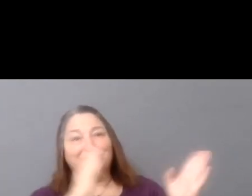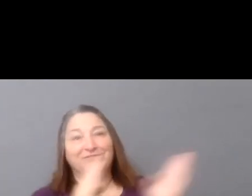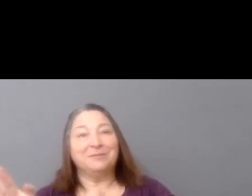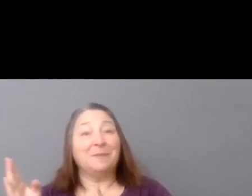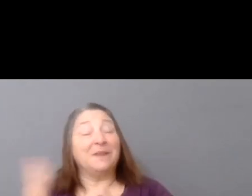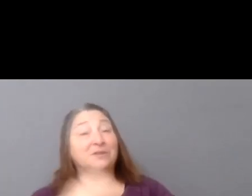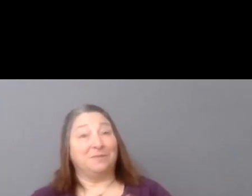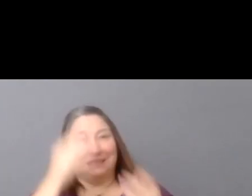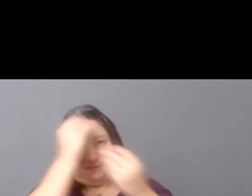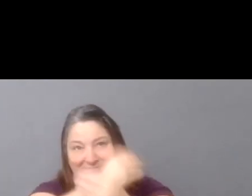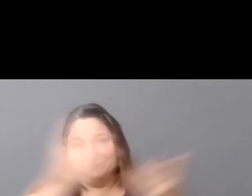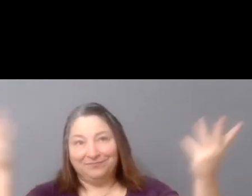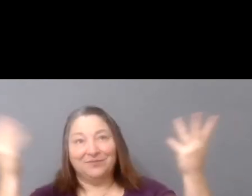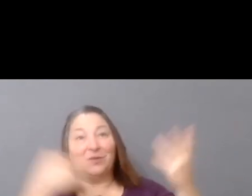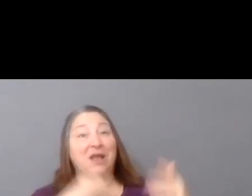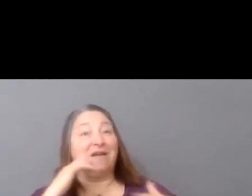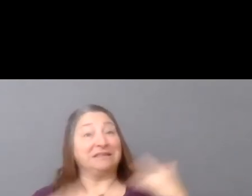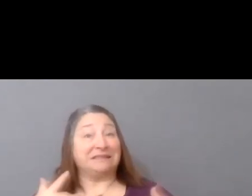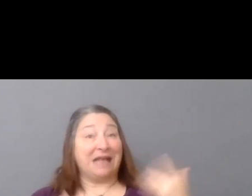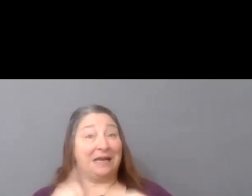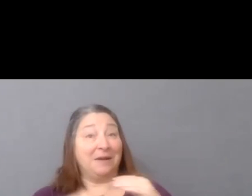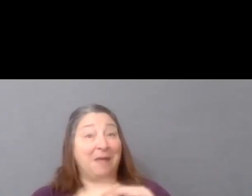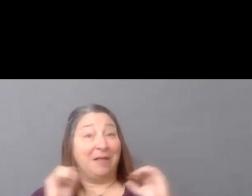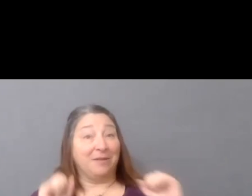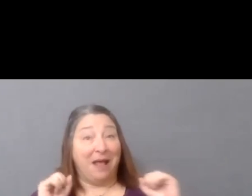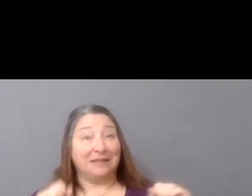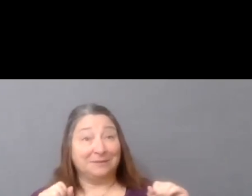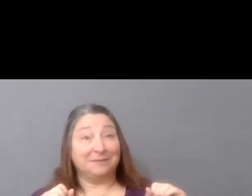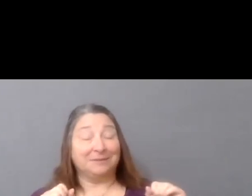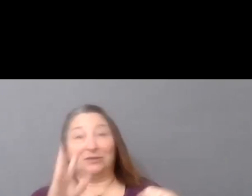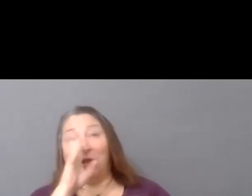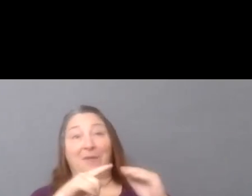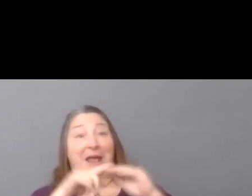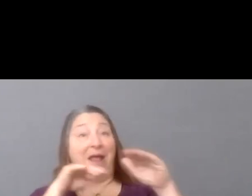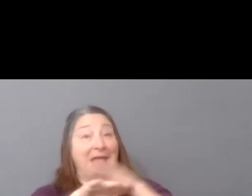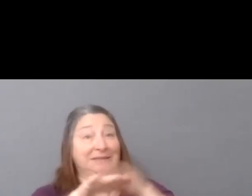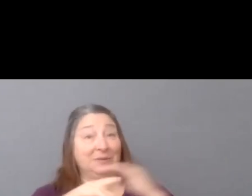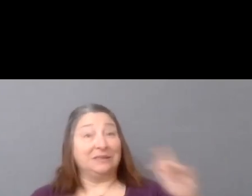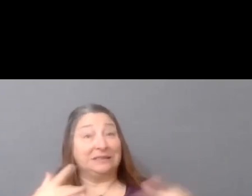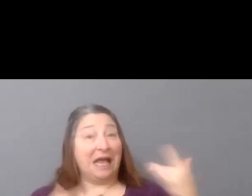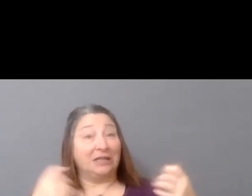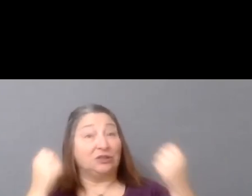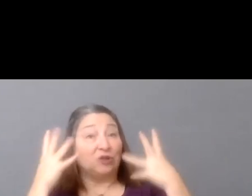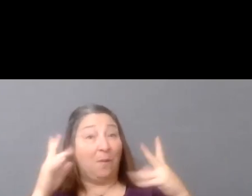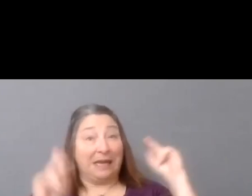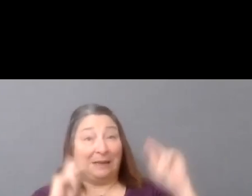We are excited about the possibility, speaking of access, that so many people who might not have been